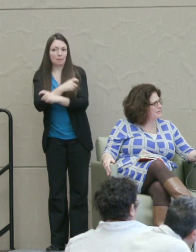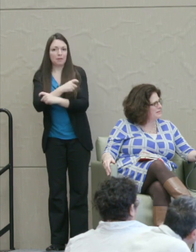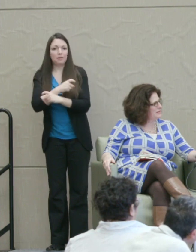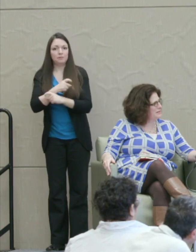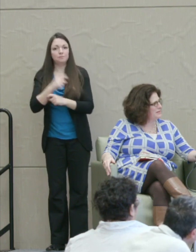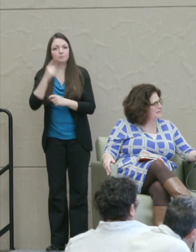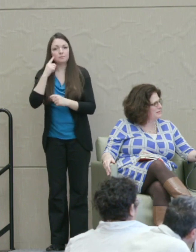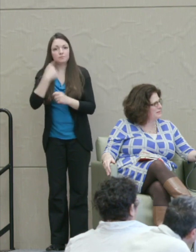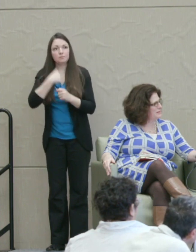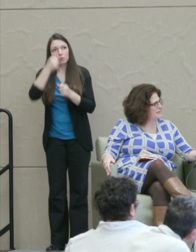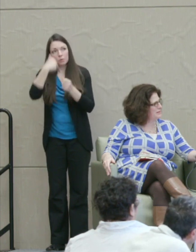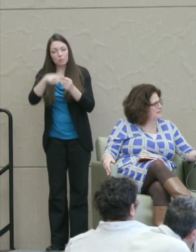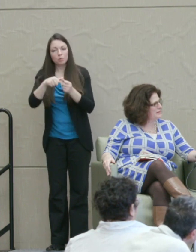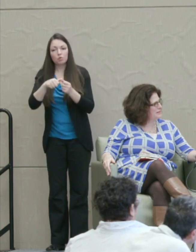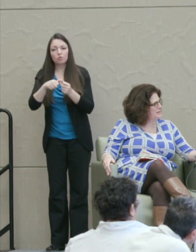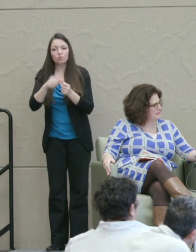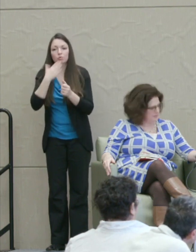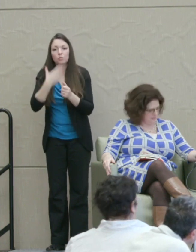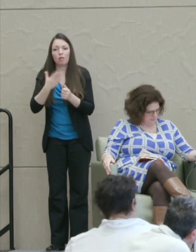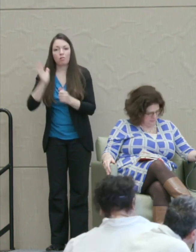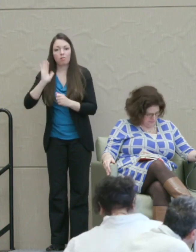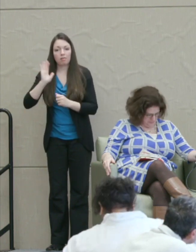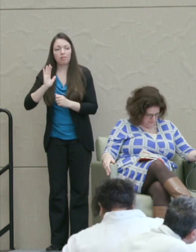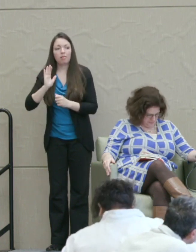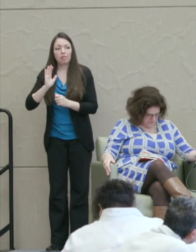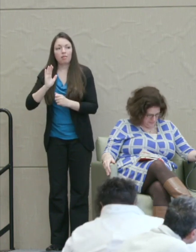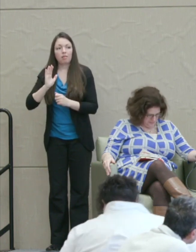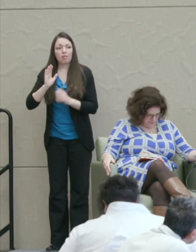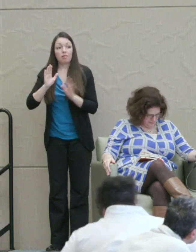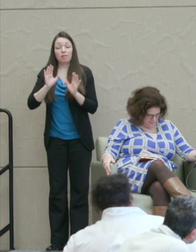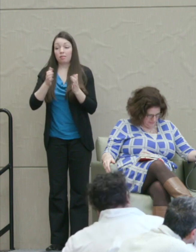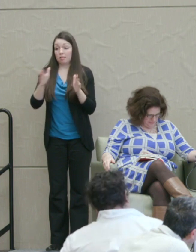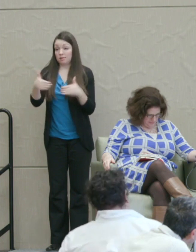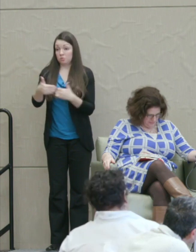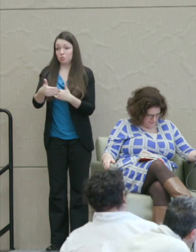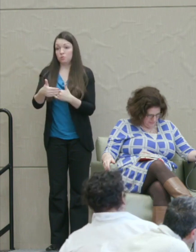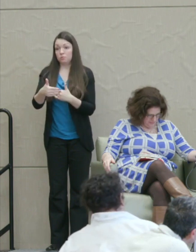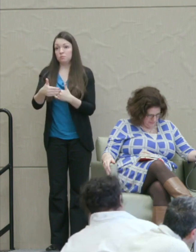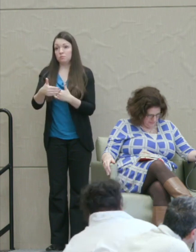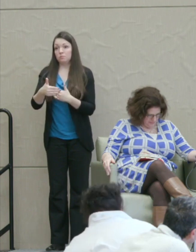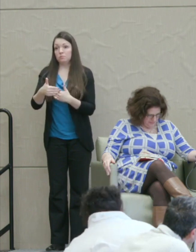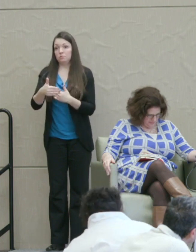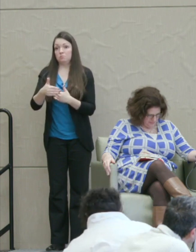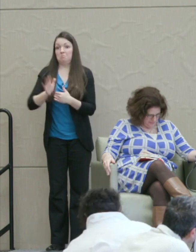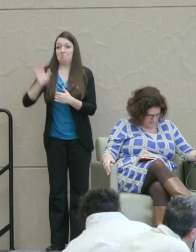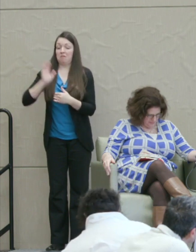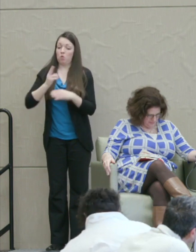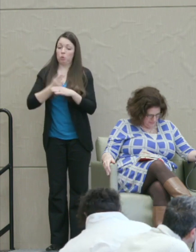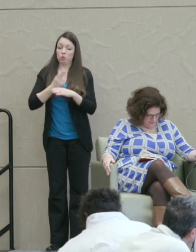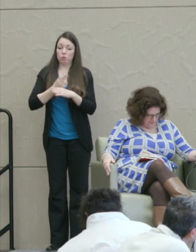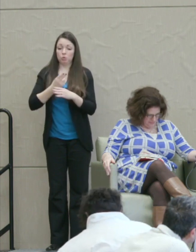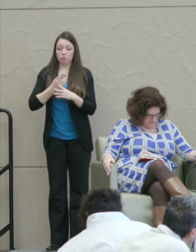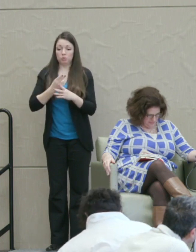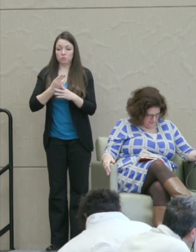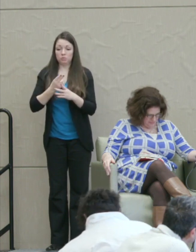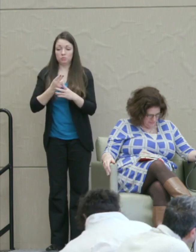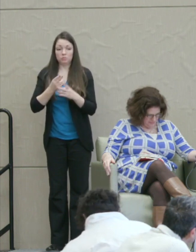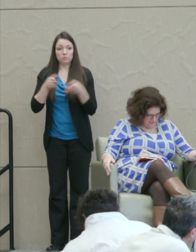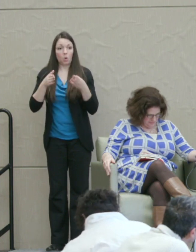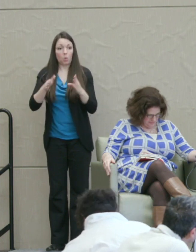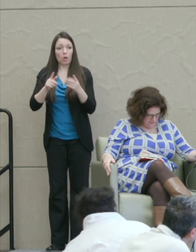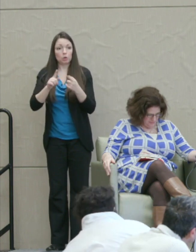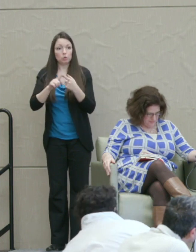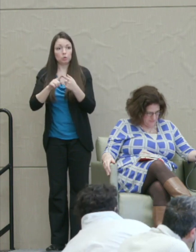this very well, that the classroom used to be used in ways that heaped humiliation on